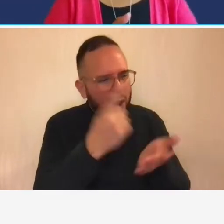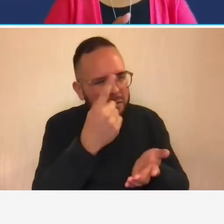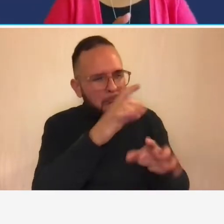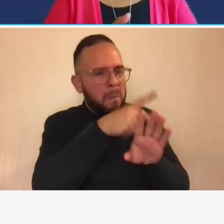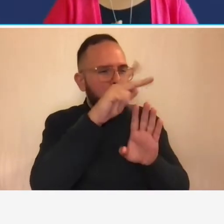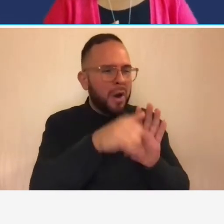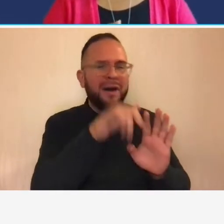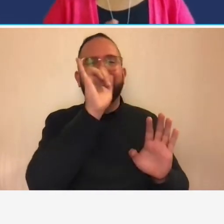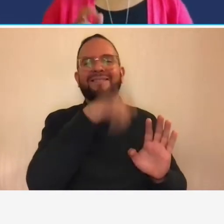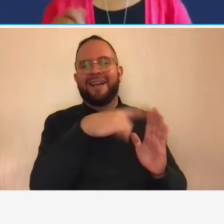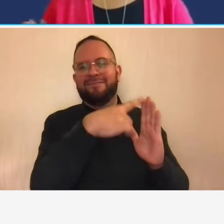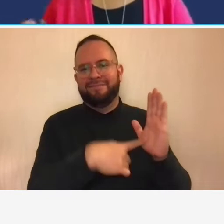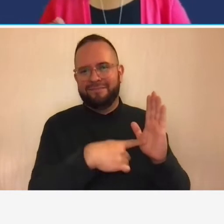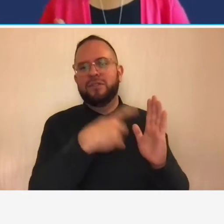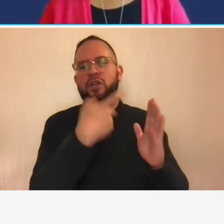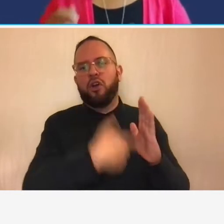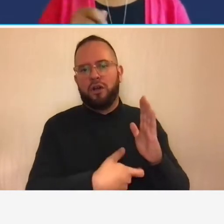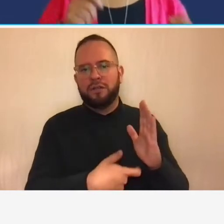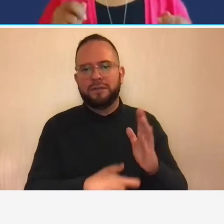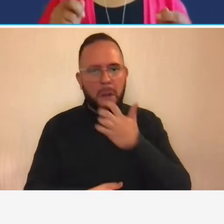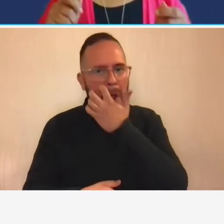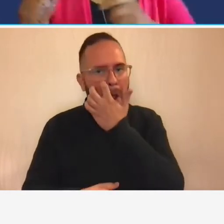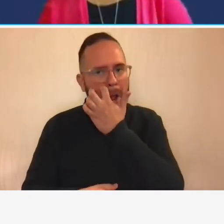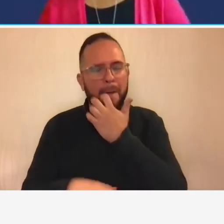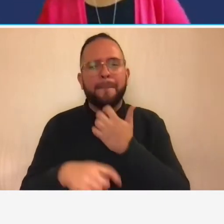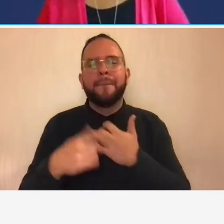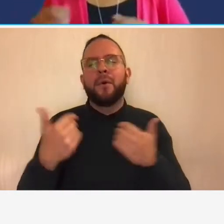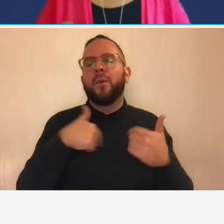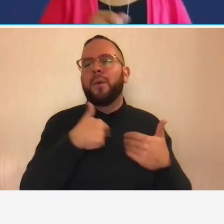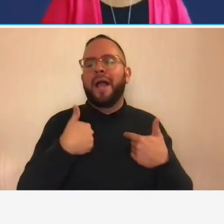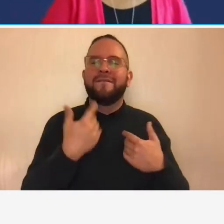something that we call the but for tests so but for this contract we would not have this expense